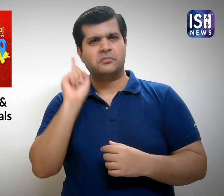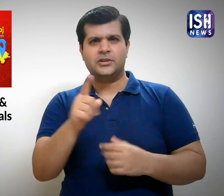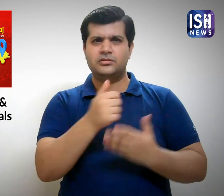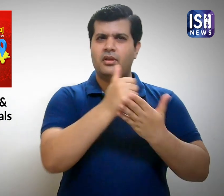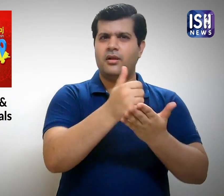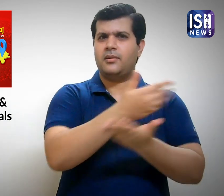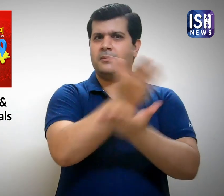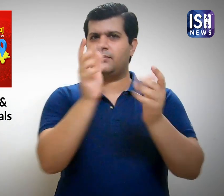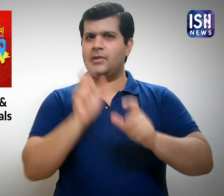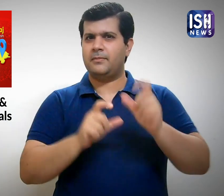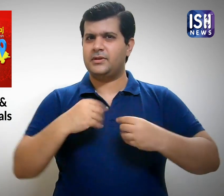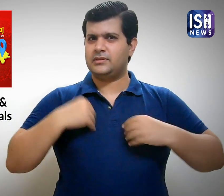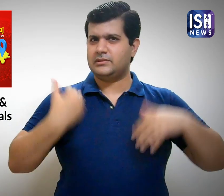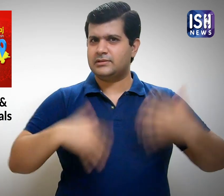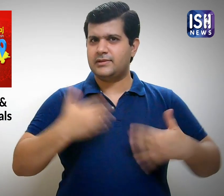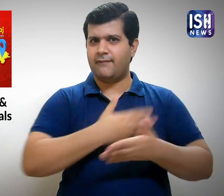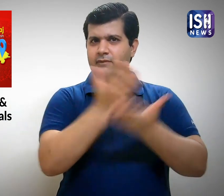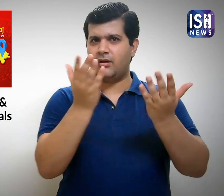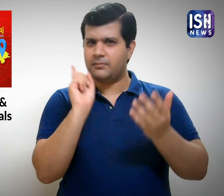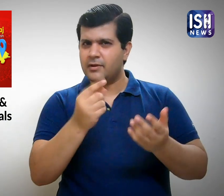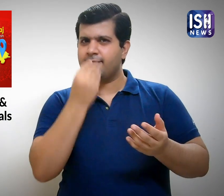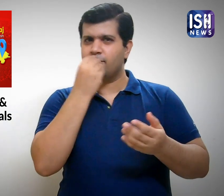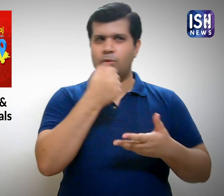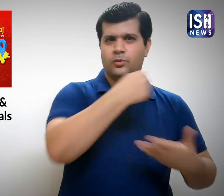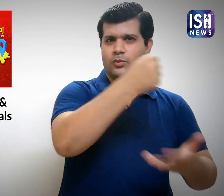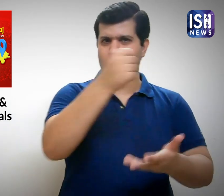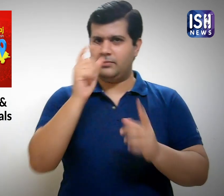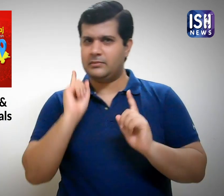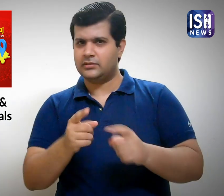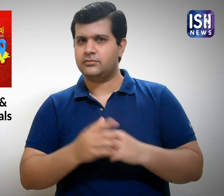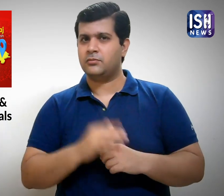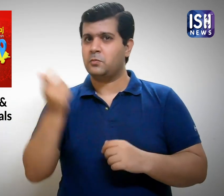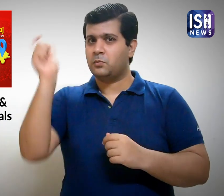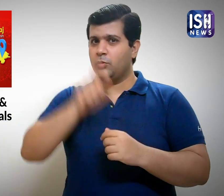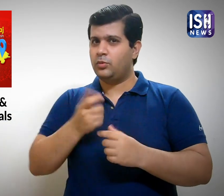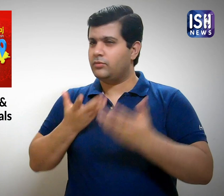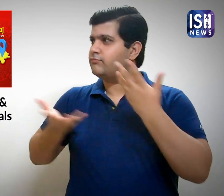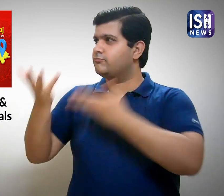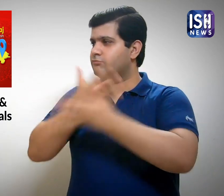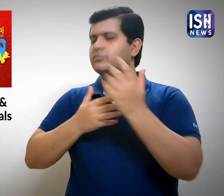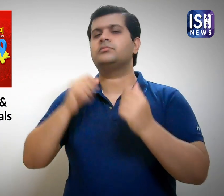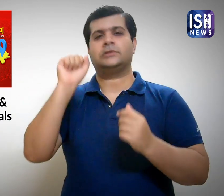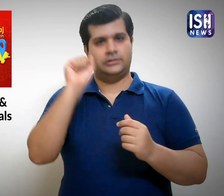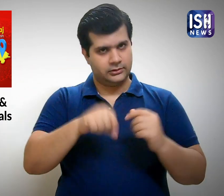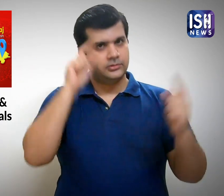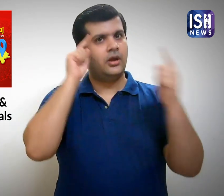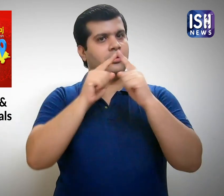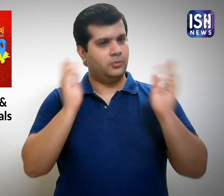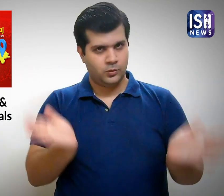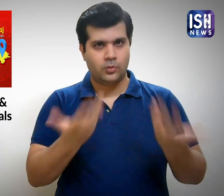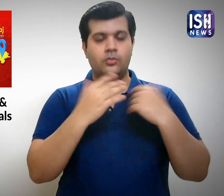They decided to distribute food to those suffering. The board members discussed about it and agreed to help.